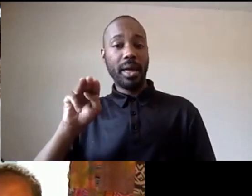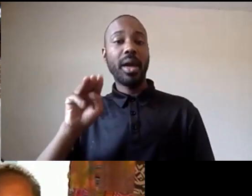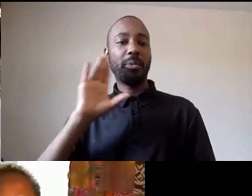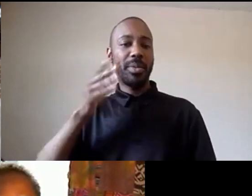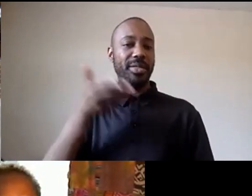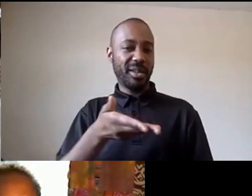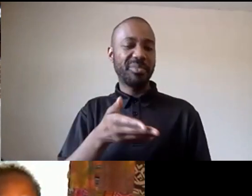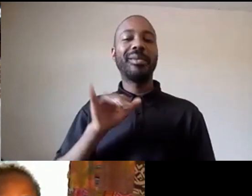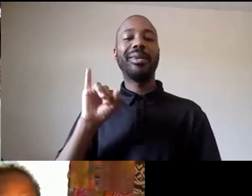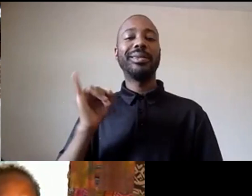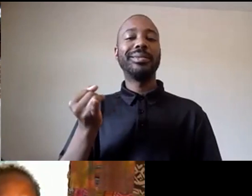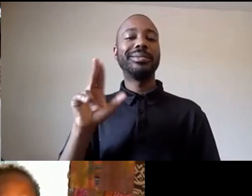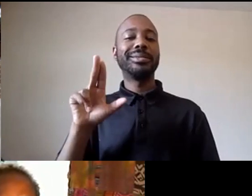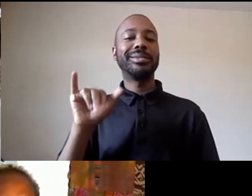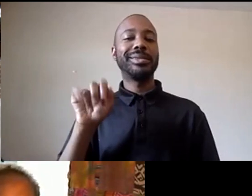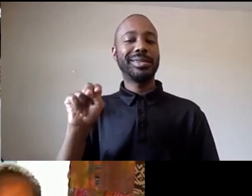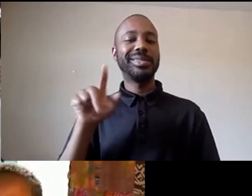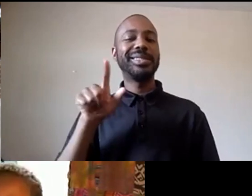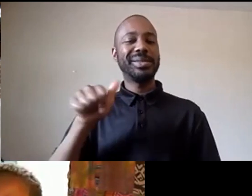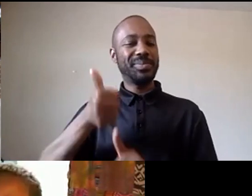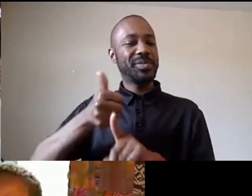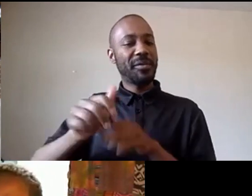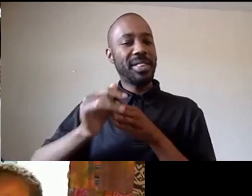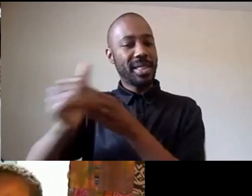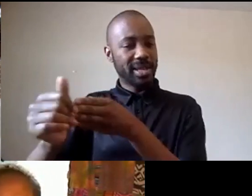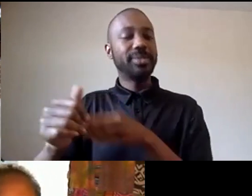leading so um those are things that you can do